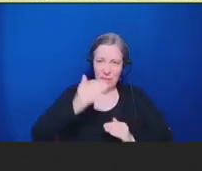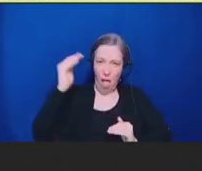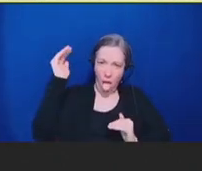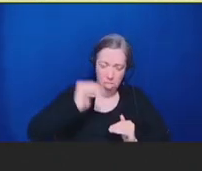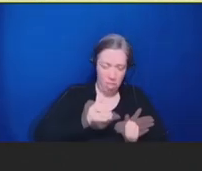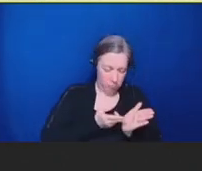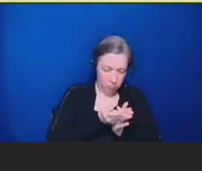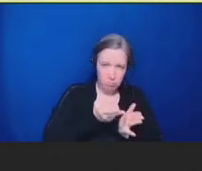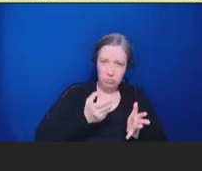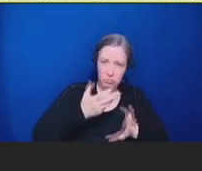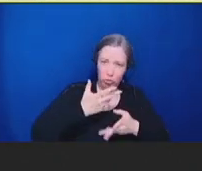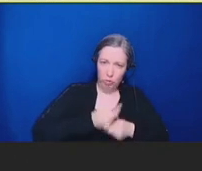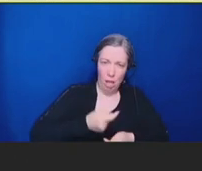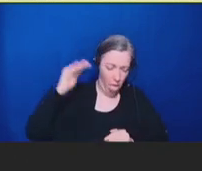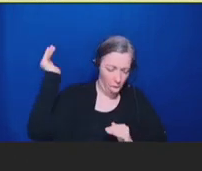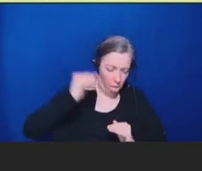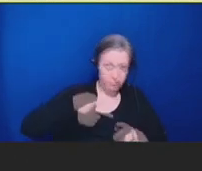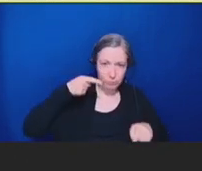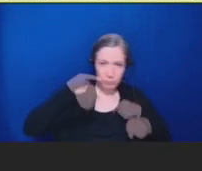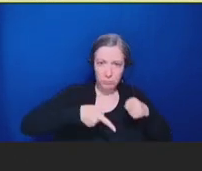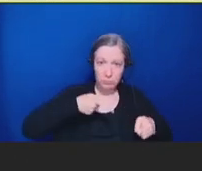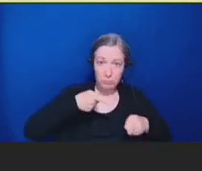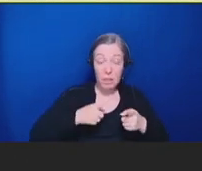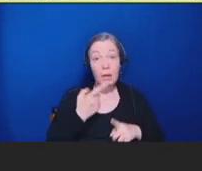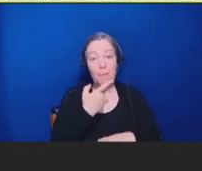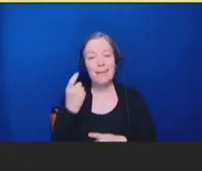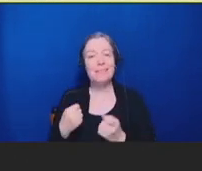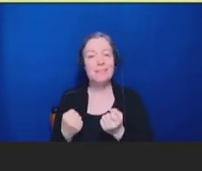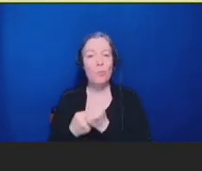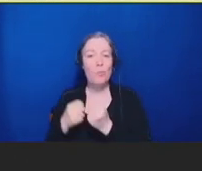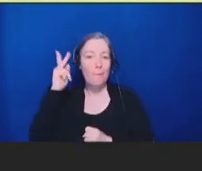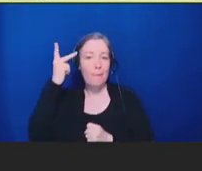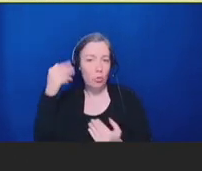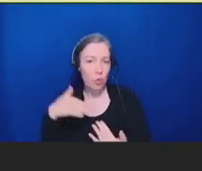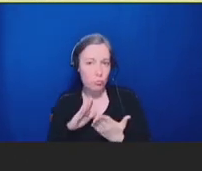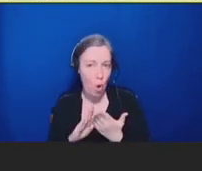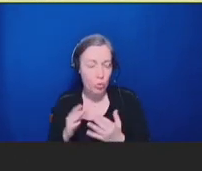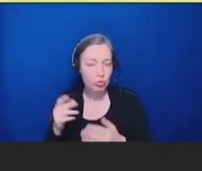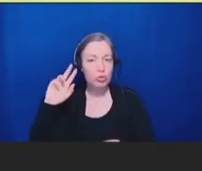may, in some way, support a political approach or a cultural identity that plays into people's